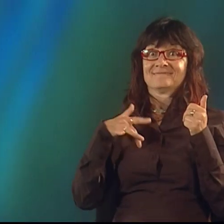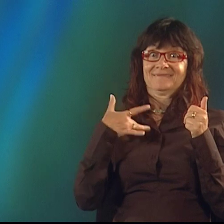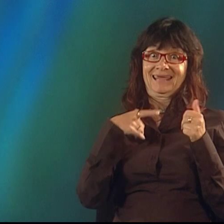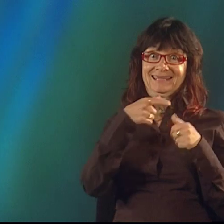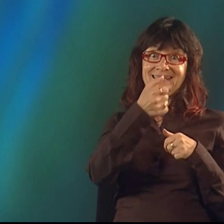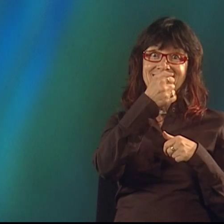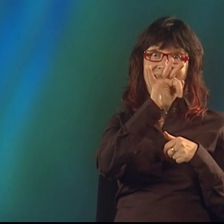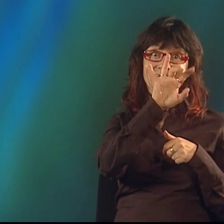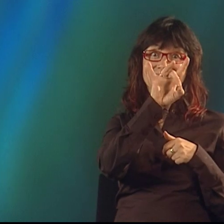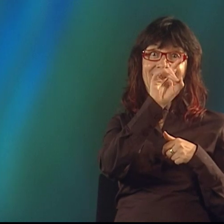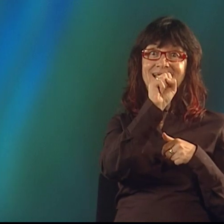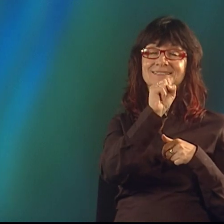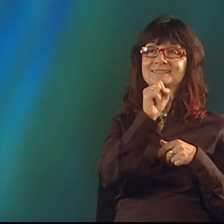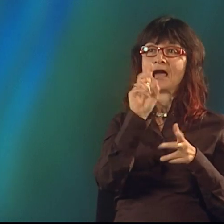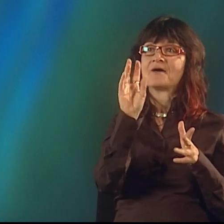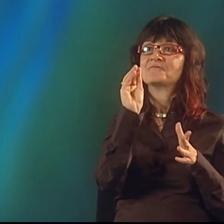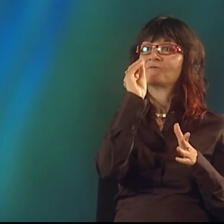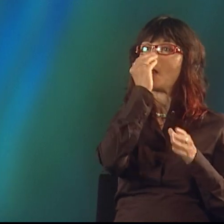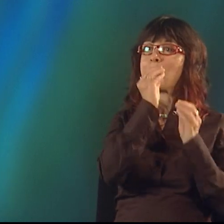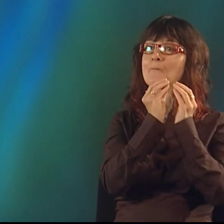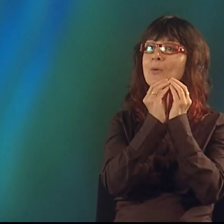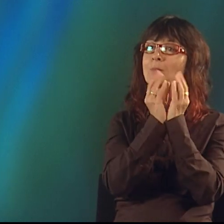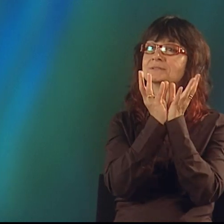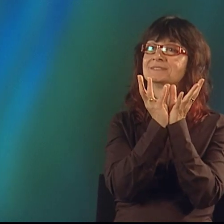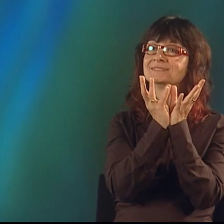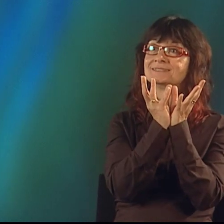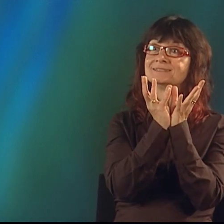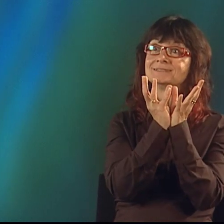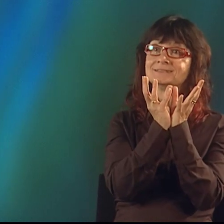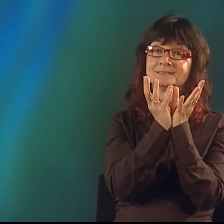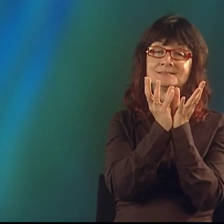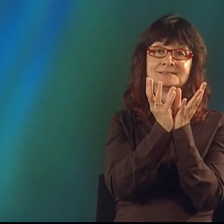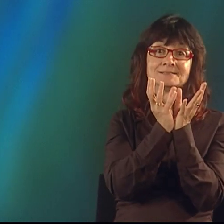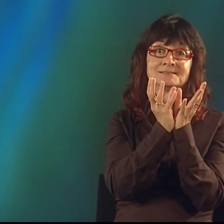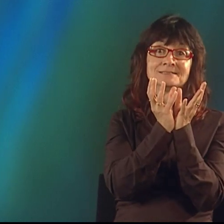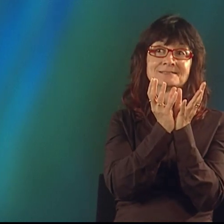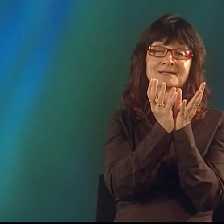I feel that in the 1980s it was as if a flower was blooming.